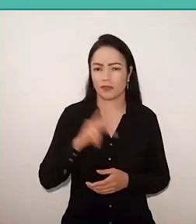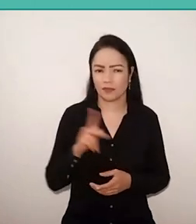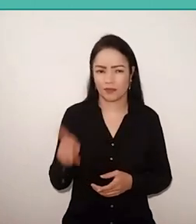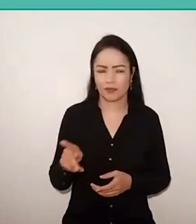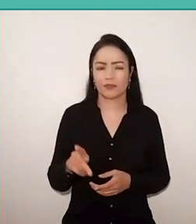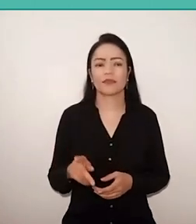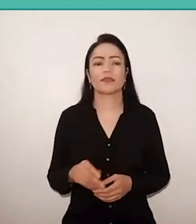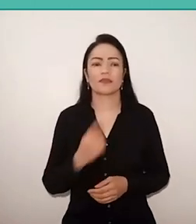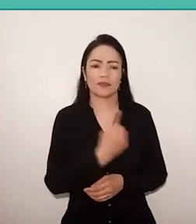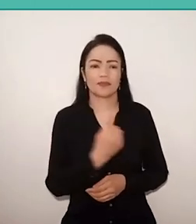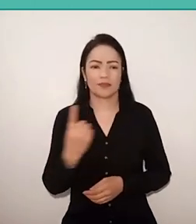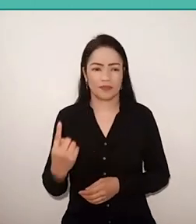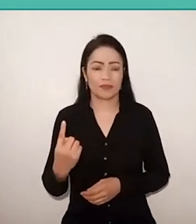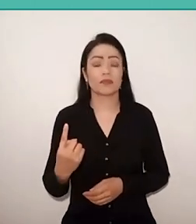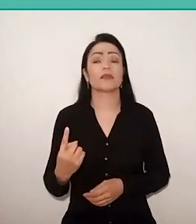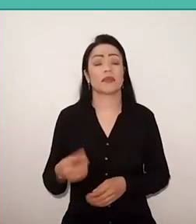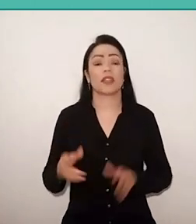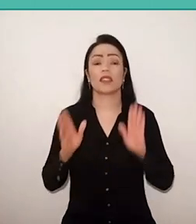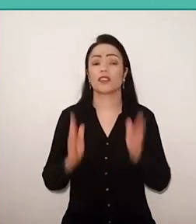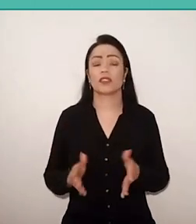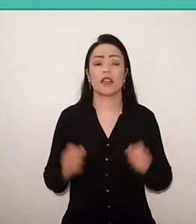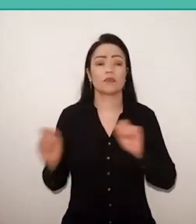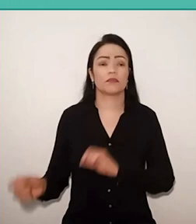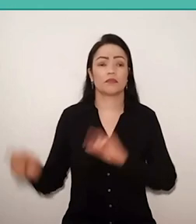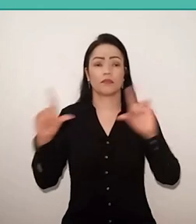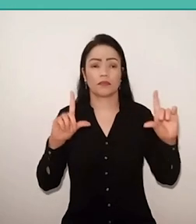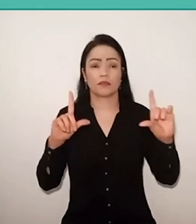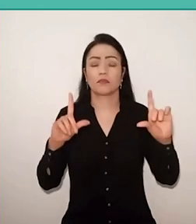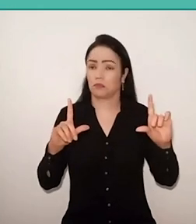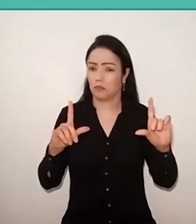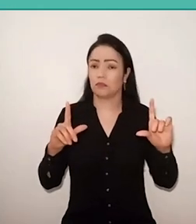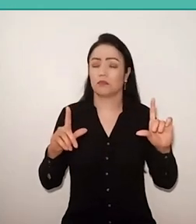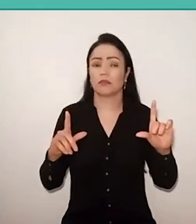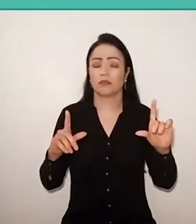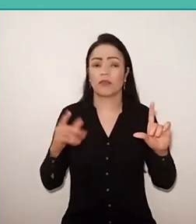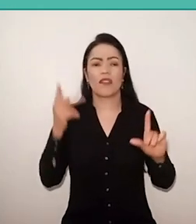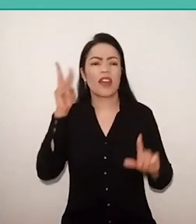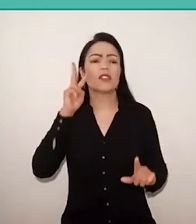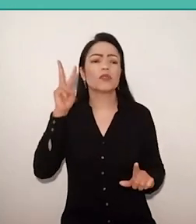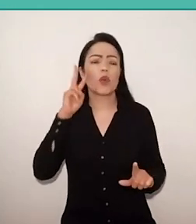made an interesting panel, a historical reenactment important in the life of Paulo Freire,